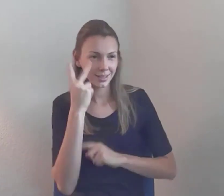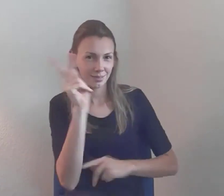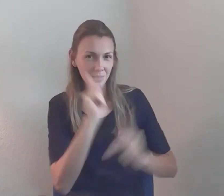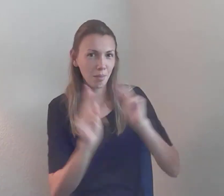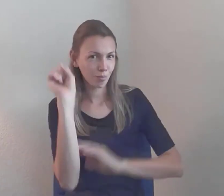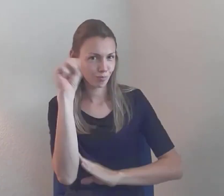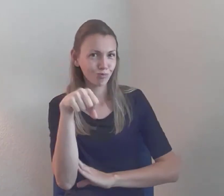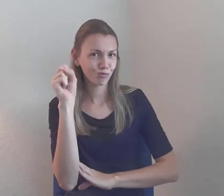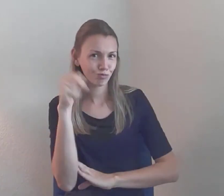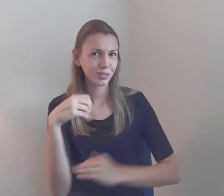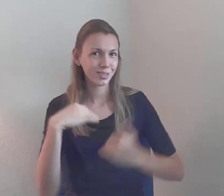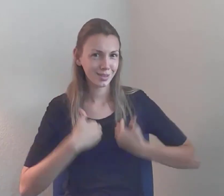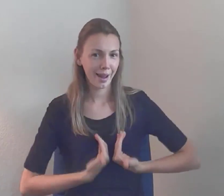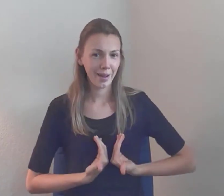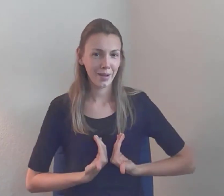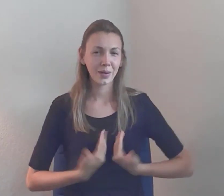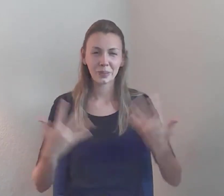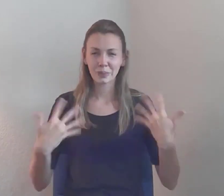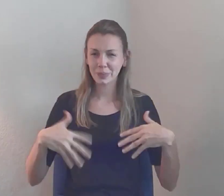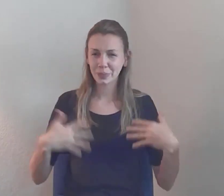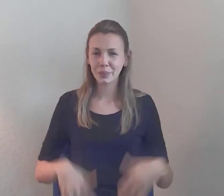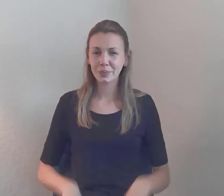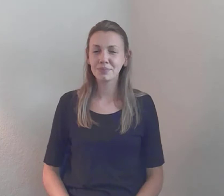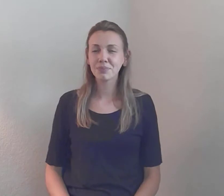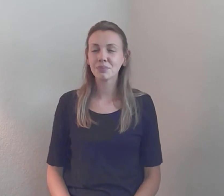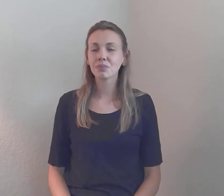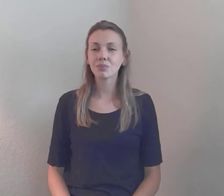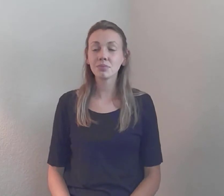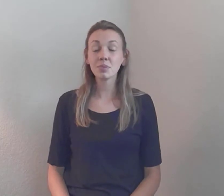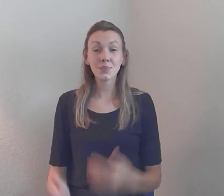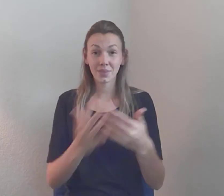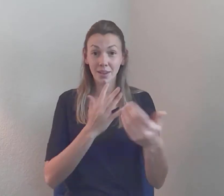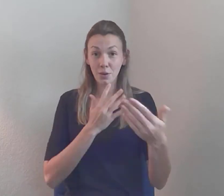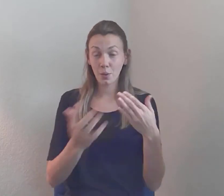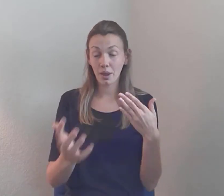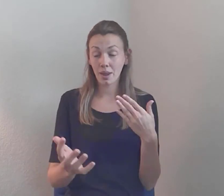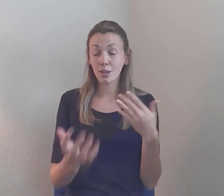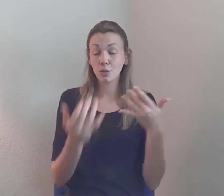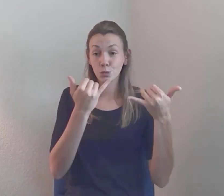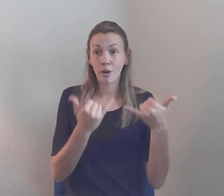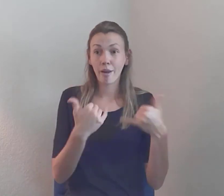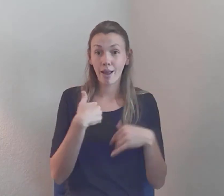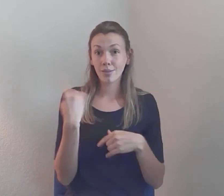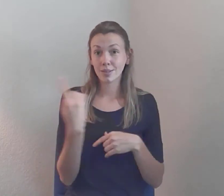But... Ahh... Anyway... Uhmm... We have a real... A real treat... Uhmm... So... Uhmm... Alyssa Marshall's